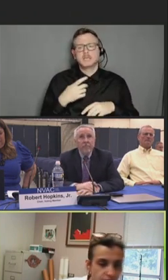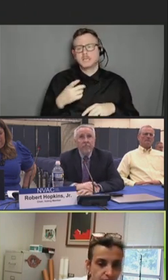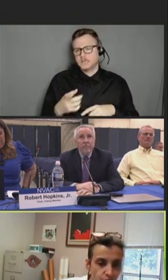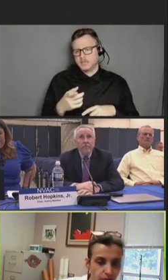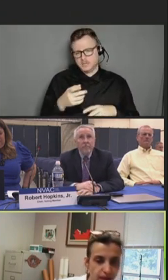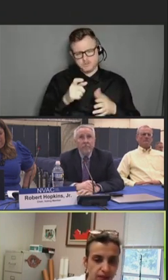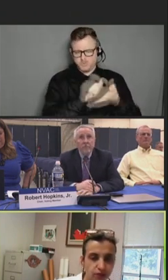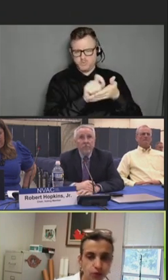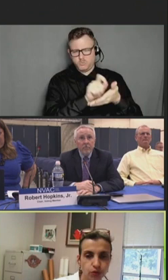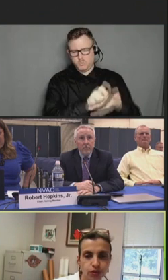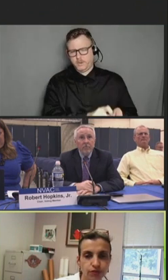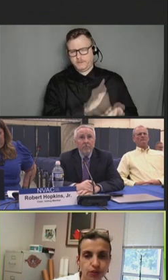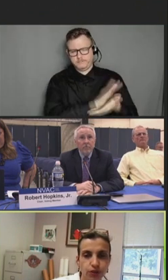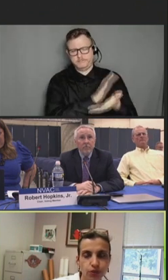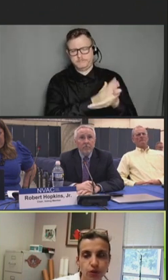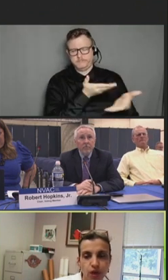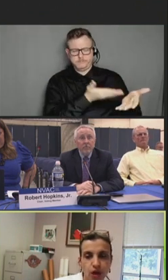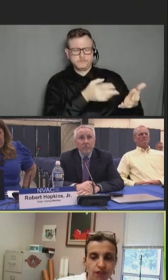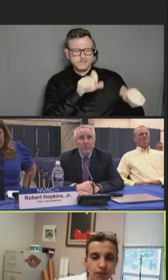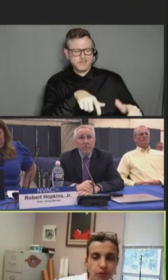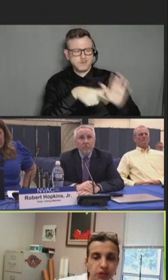format for you to review.